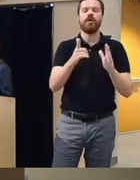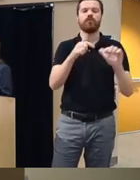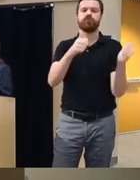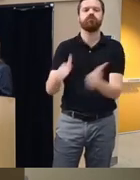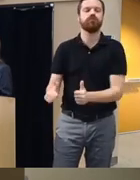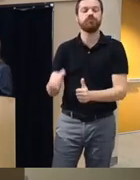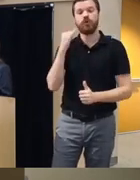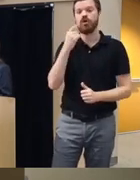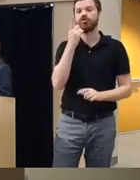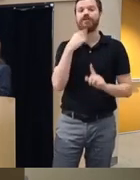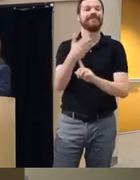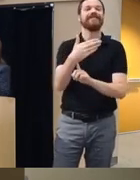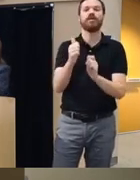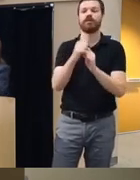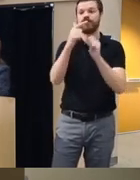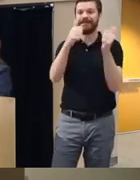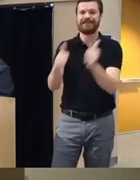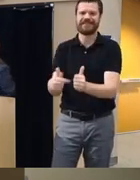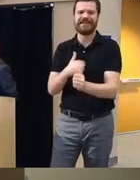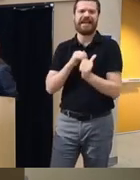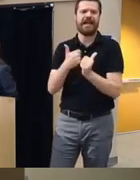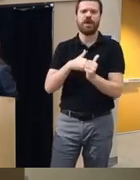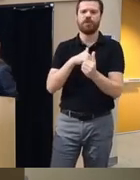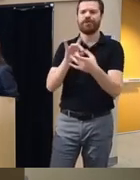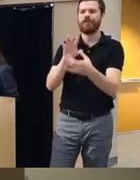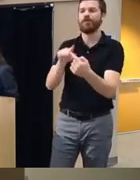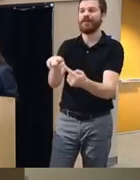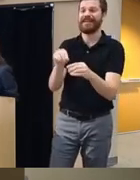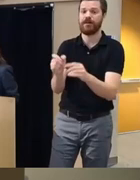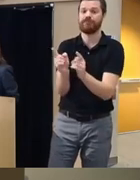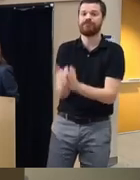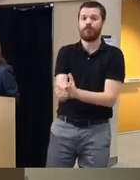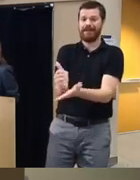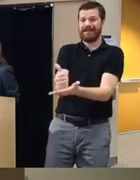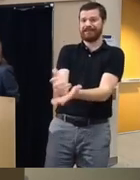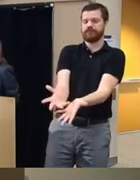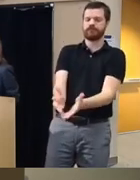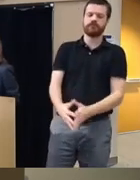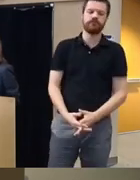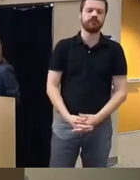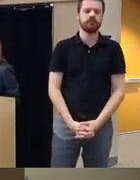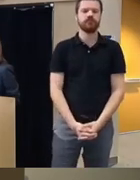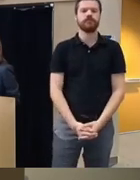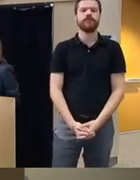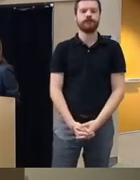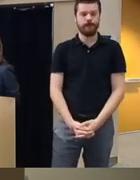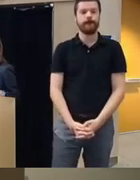red flags about to decompensate what can we deploy to them in the moment that can help them okay and